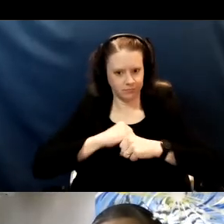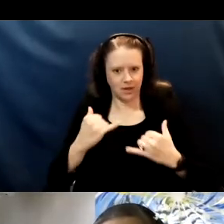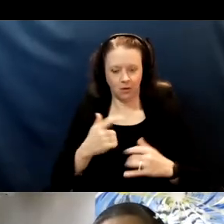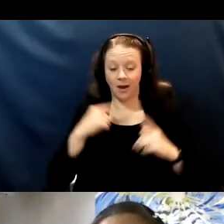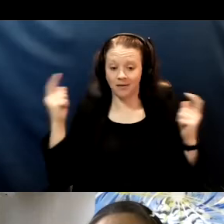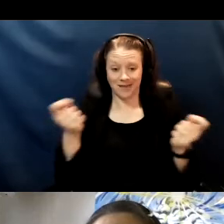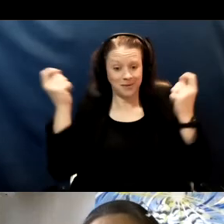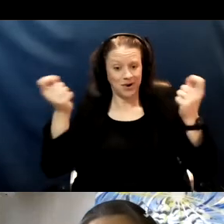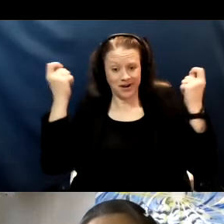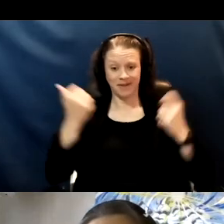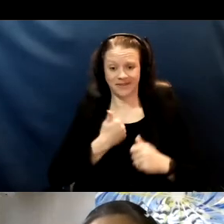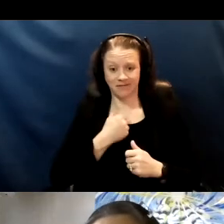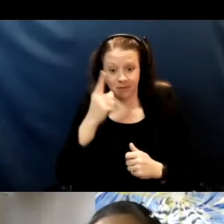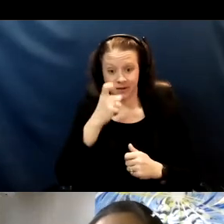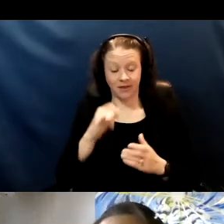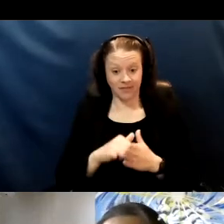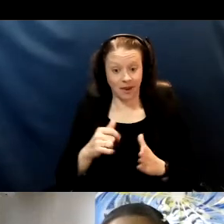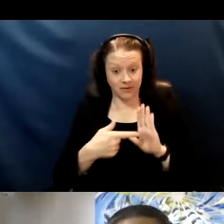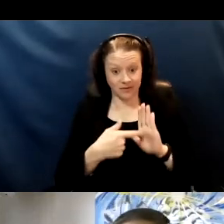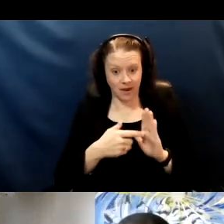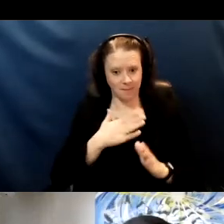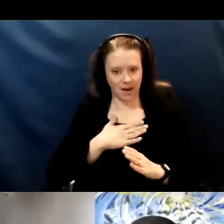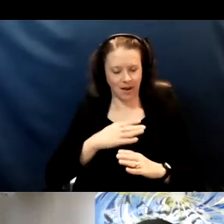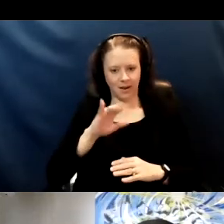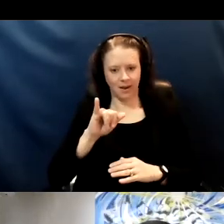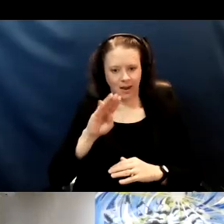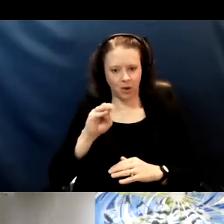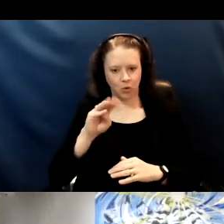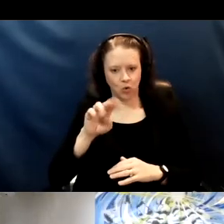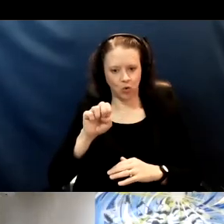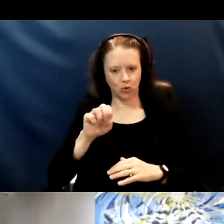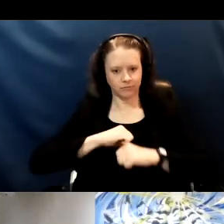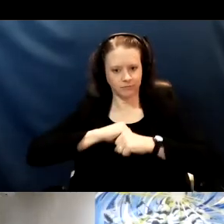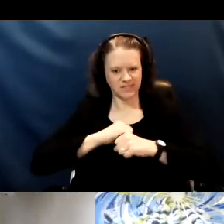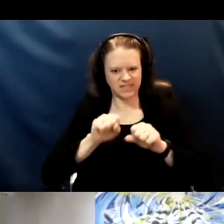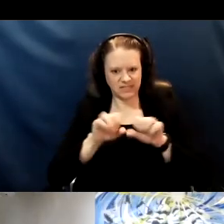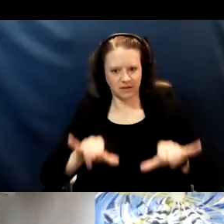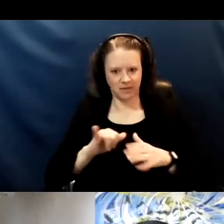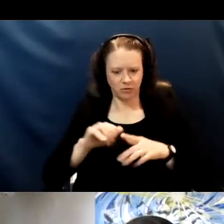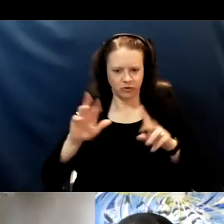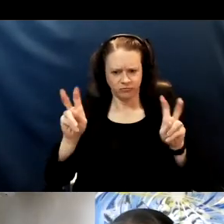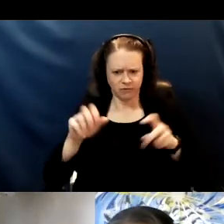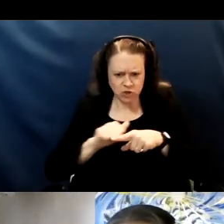because it was a sign that my immune system was training it was like my body's bootcamp to recognize COVID.